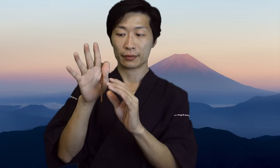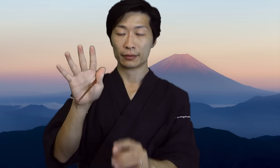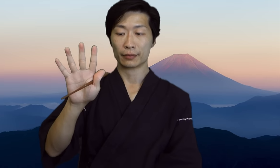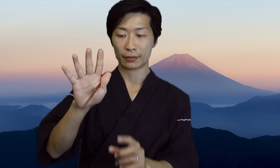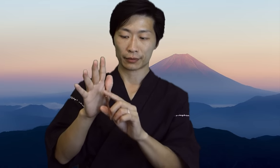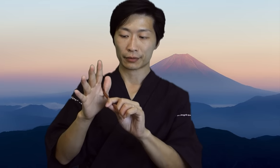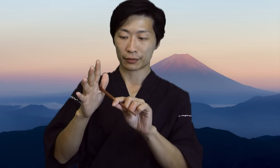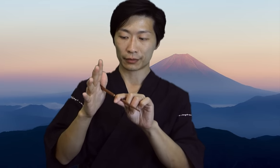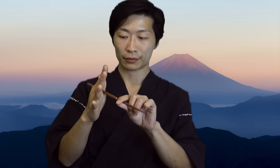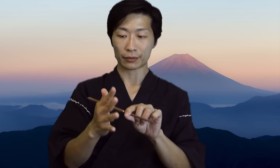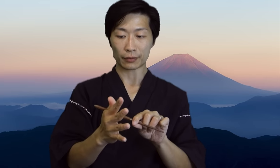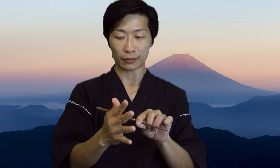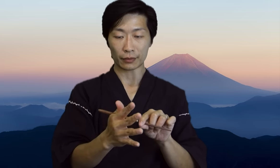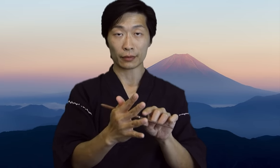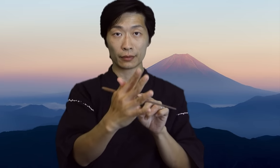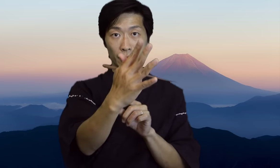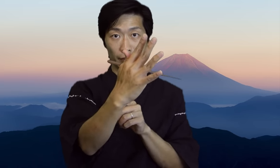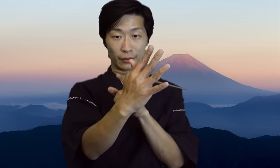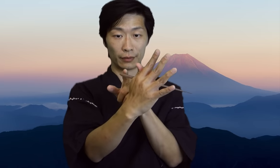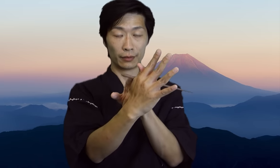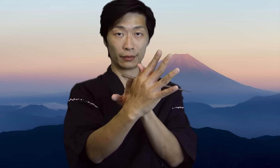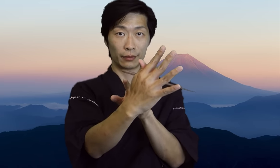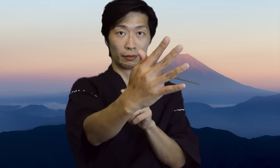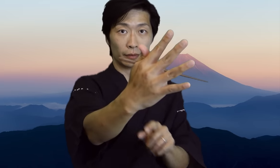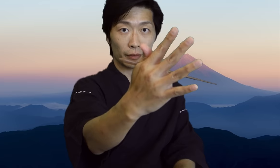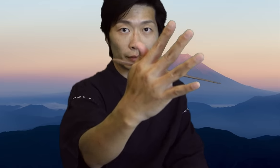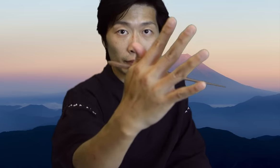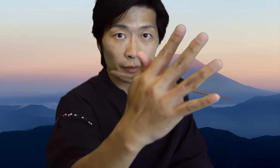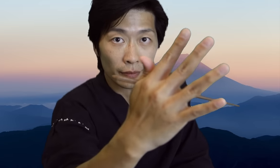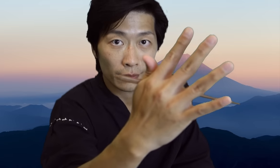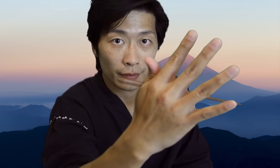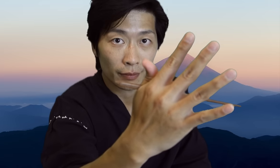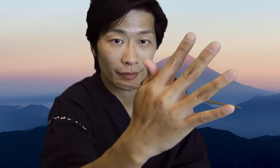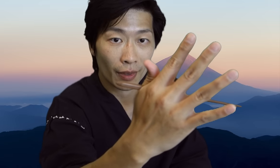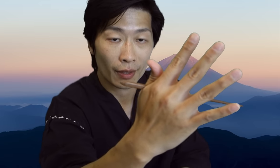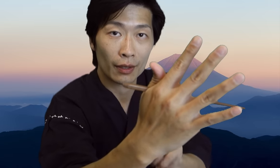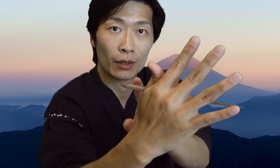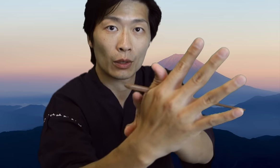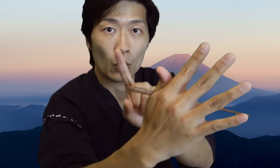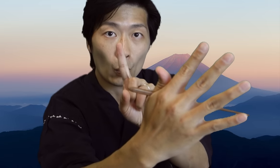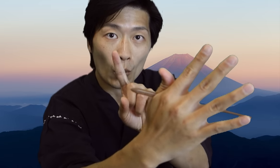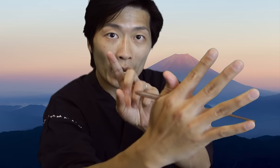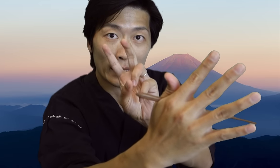your thumb and your hand at the end of the chopstick there should be a one-inch extension.